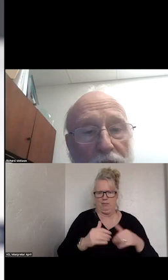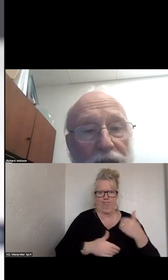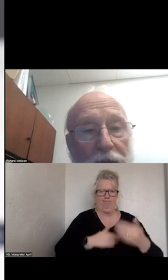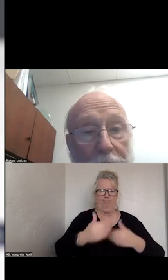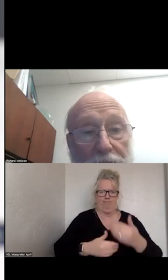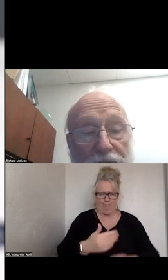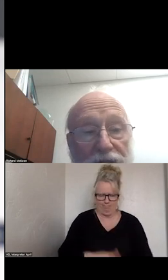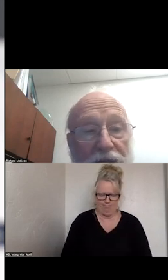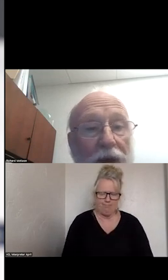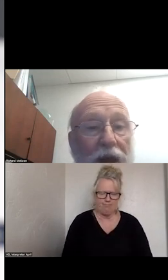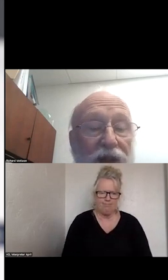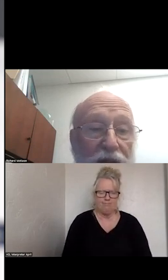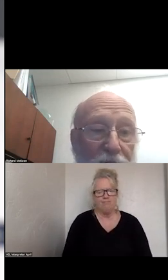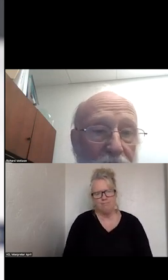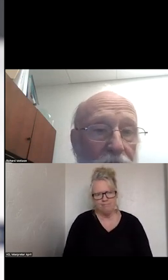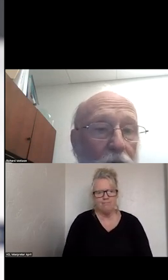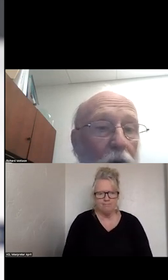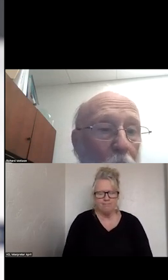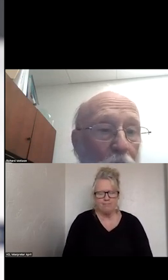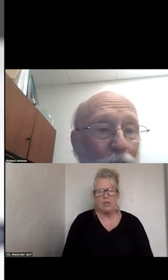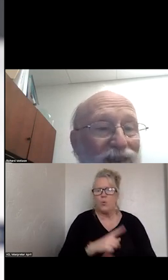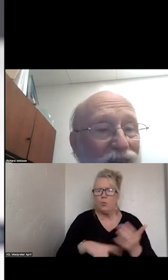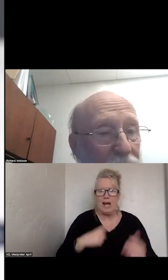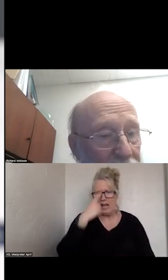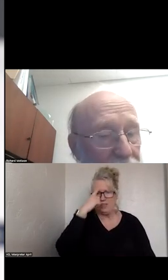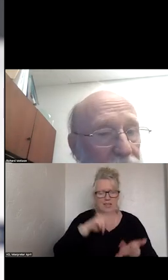WHAT I THINK IT MEANS IS THAT WE HAVE SIGNIFICANT (INDISCERNIBLE)